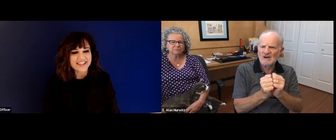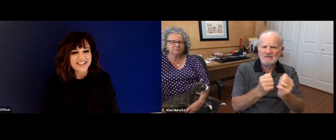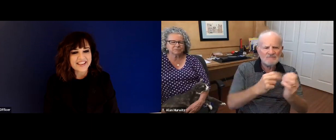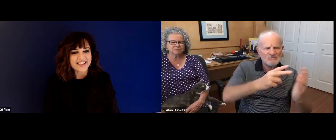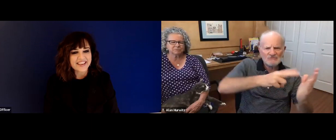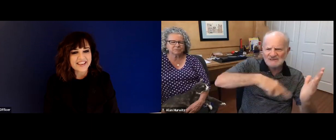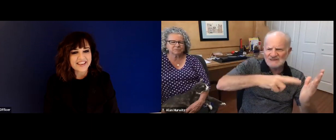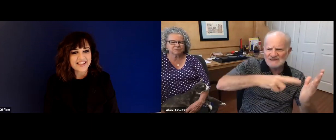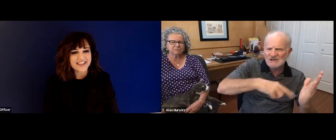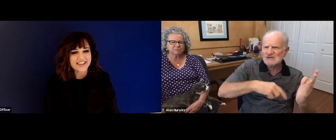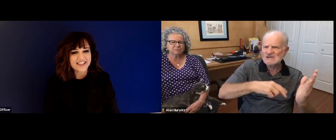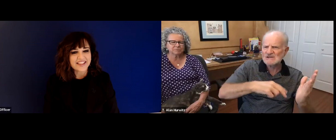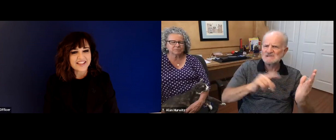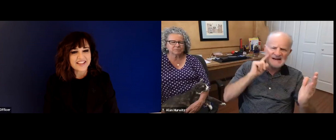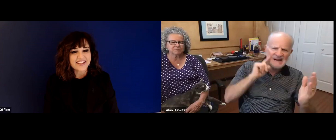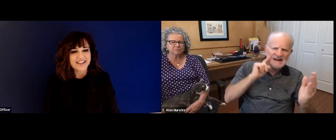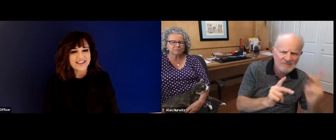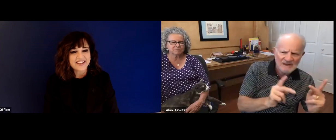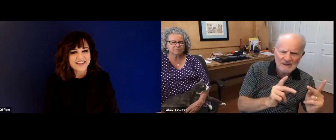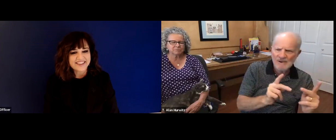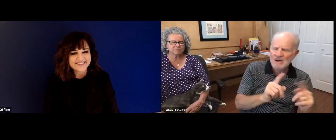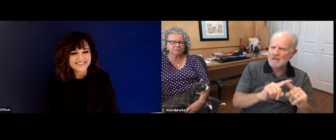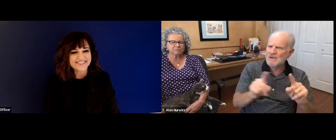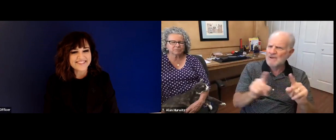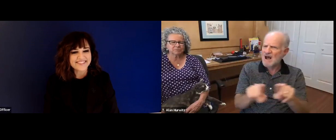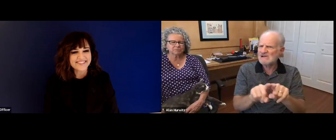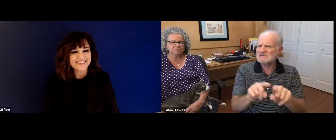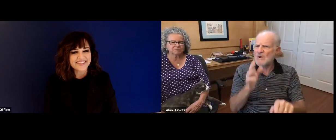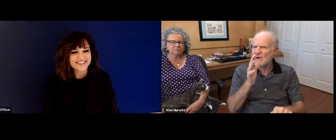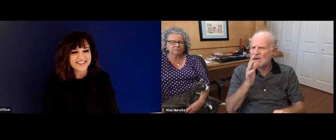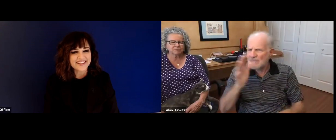fact, I have many stories that I could share with the larger